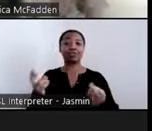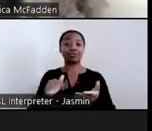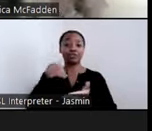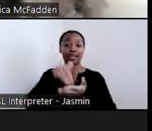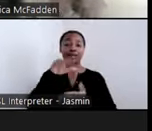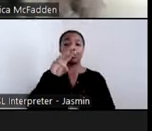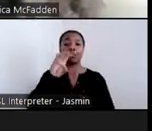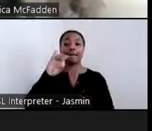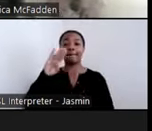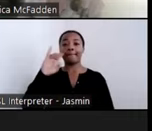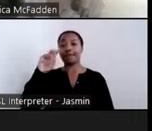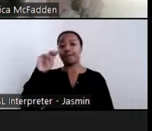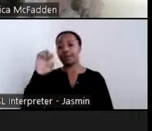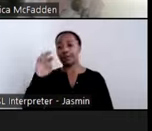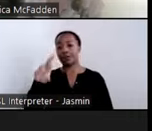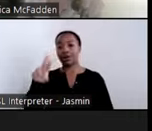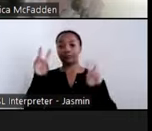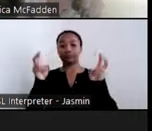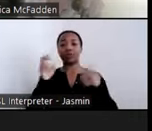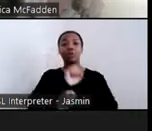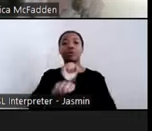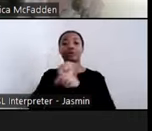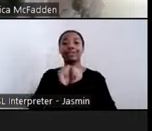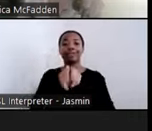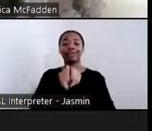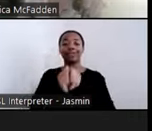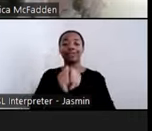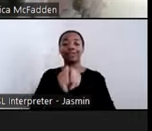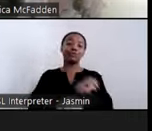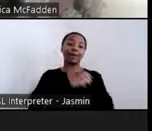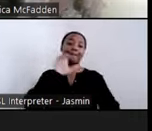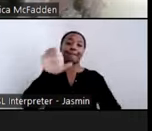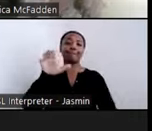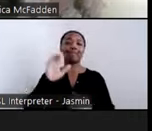“Working Together to Empower Community Inclusion: Health/ Housing/